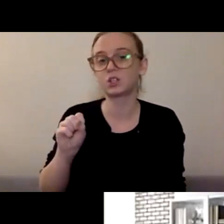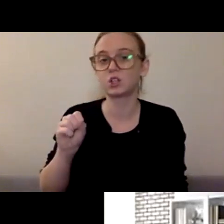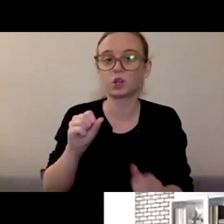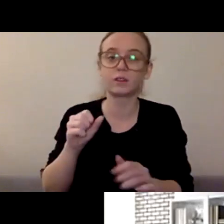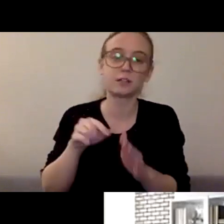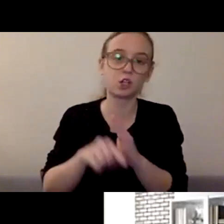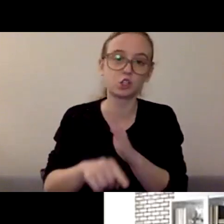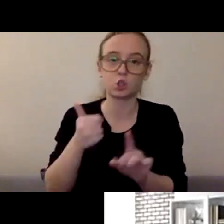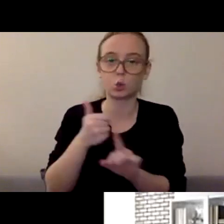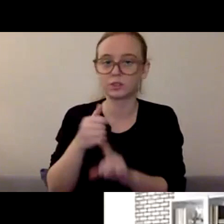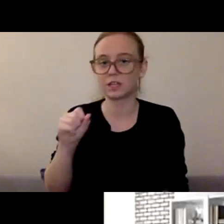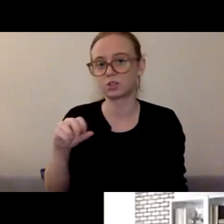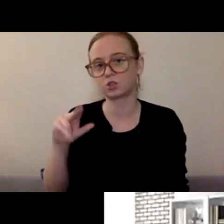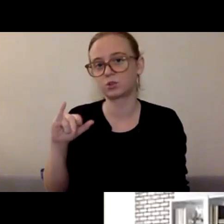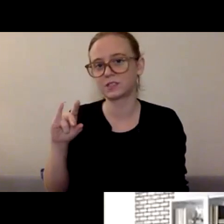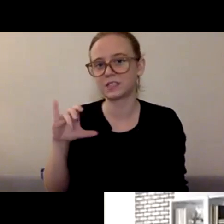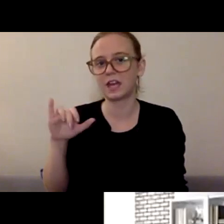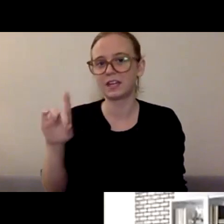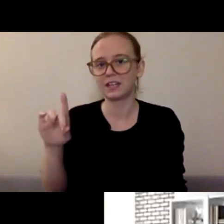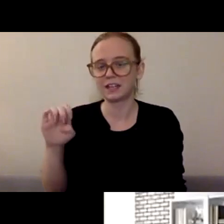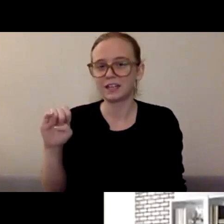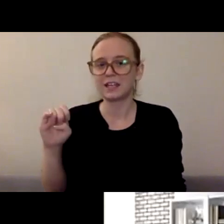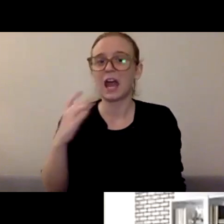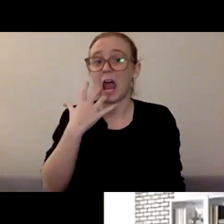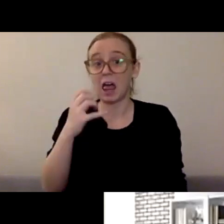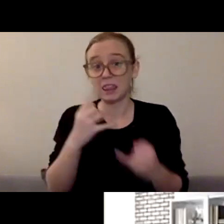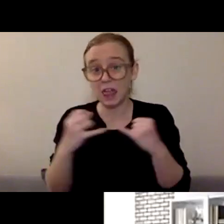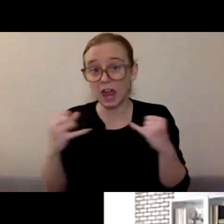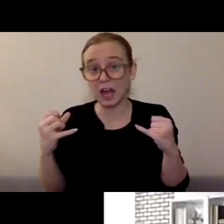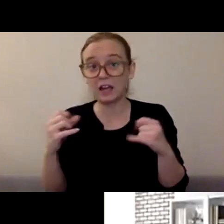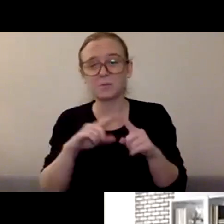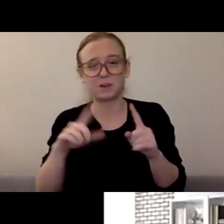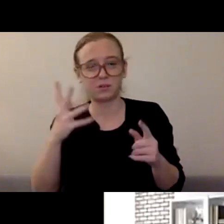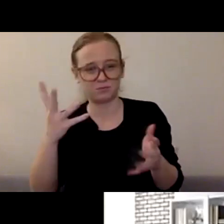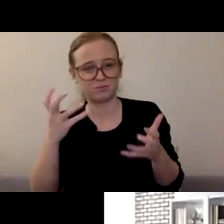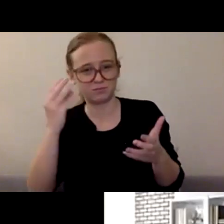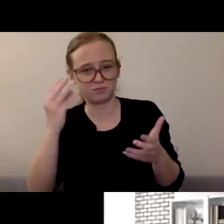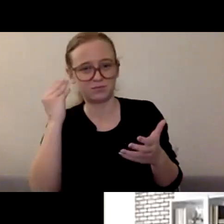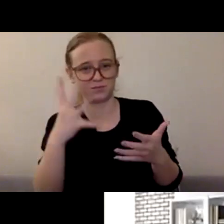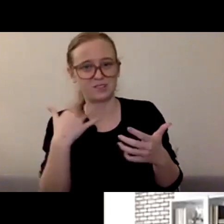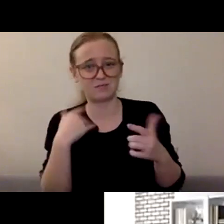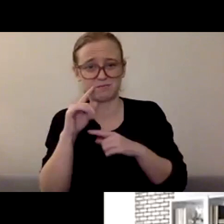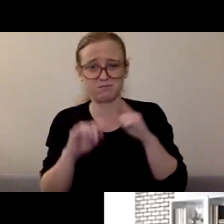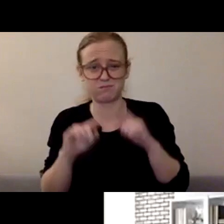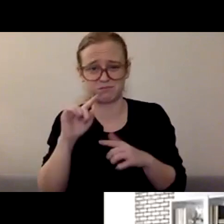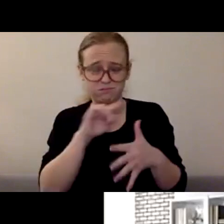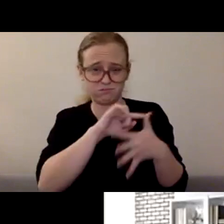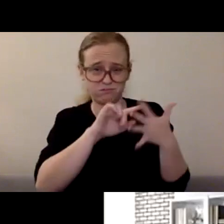that you can call for different purposes. And the threshold is lower than I think sometimes we make it seem.